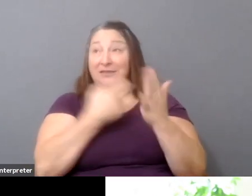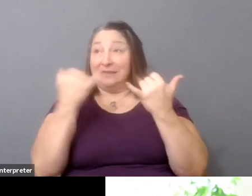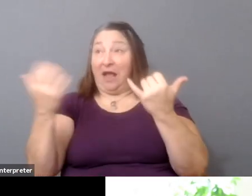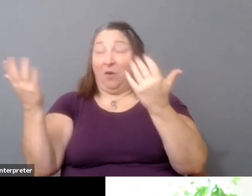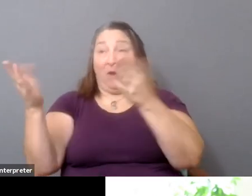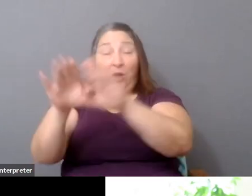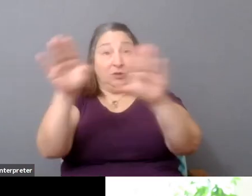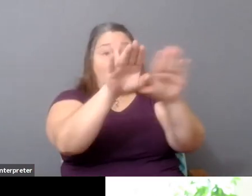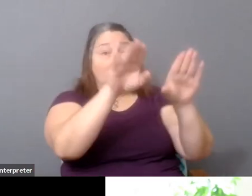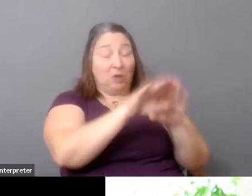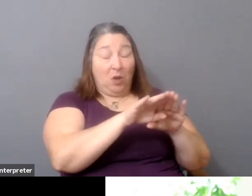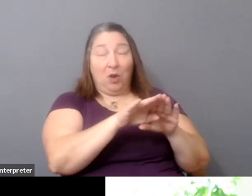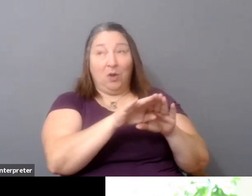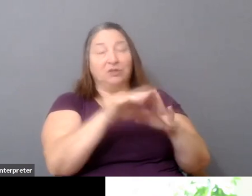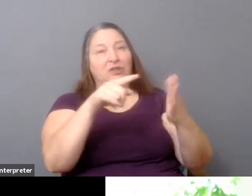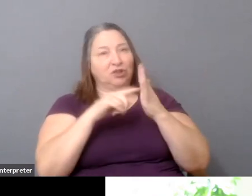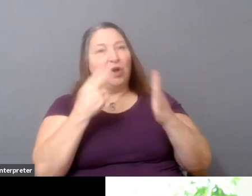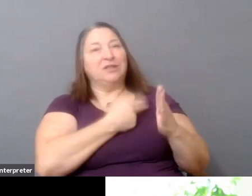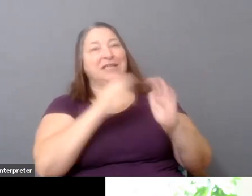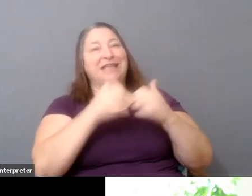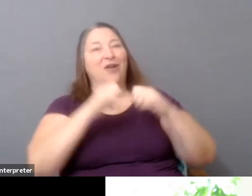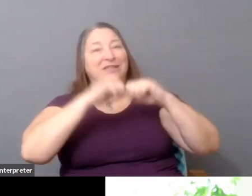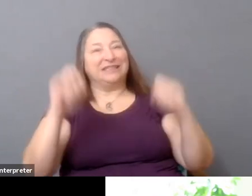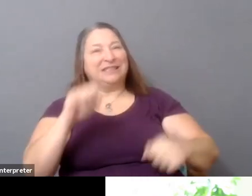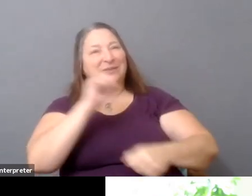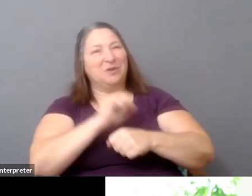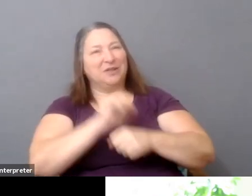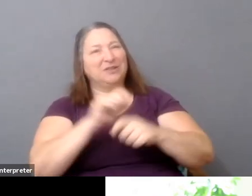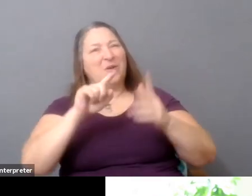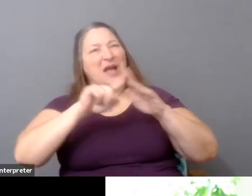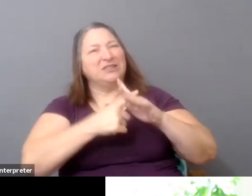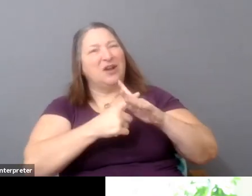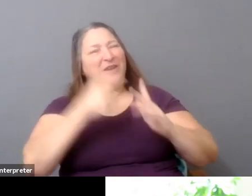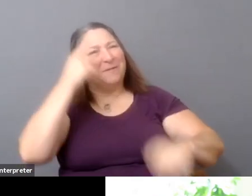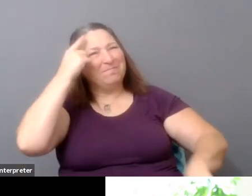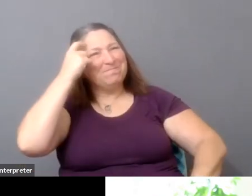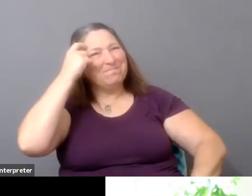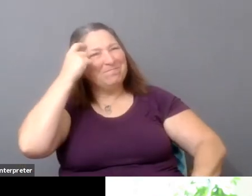But I started to have this question. Like, well, who does the system work for?